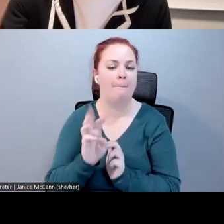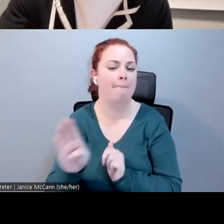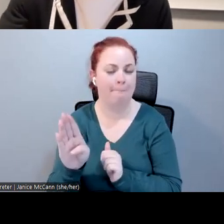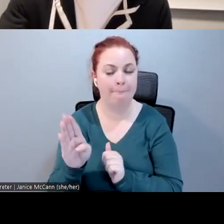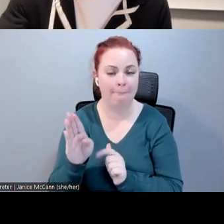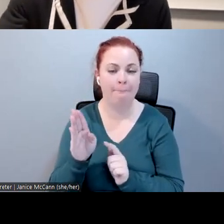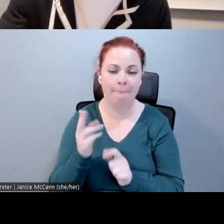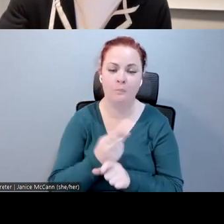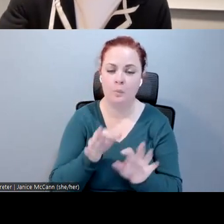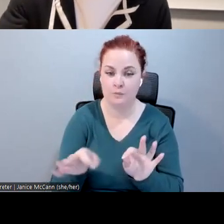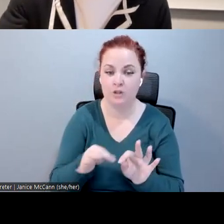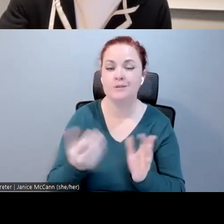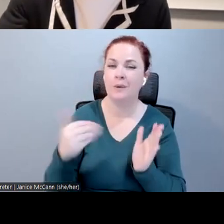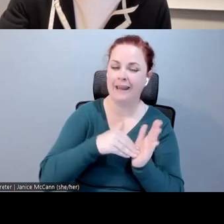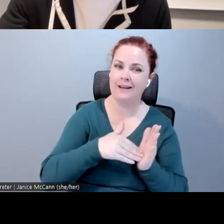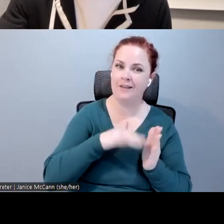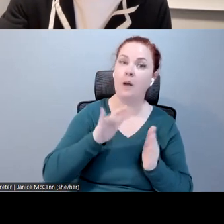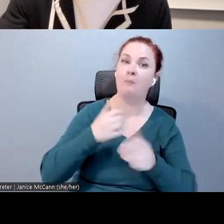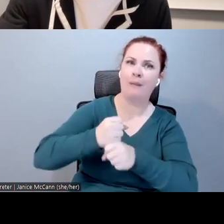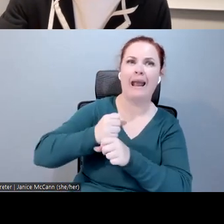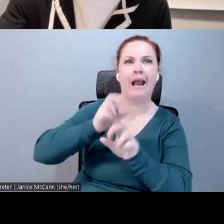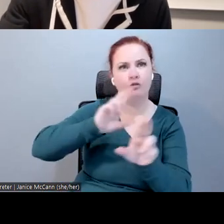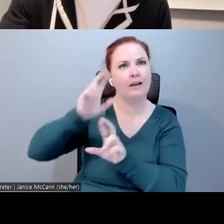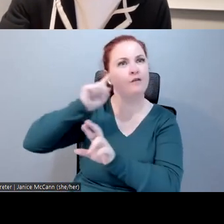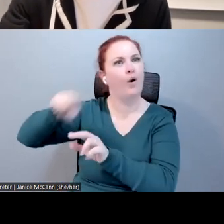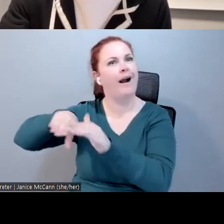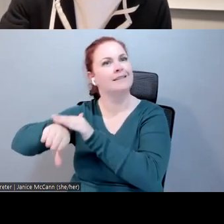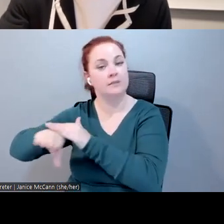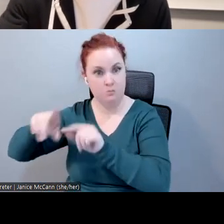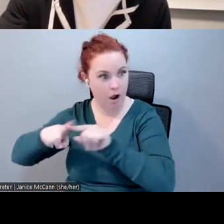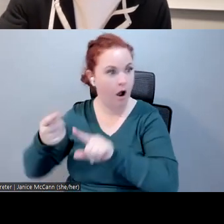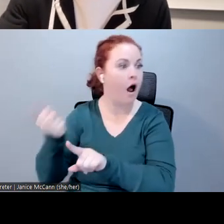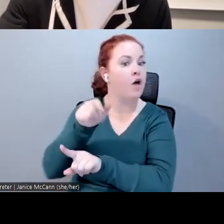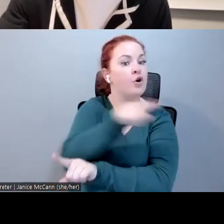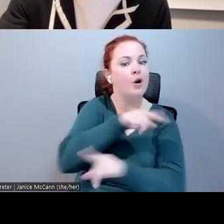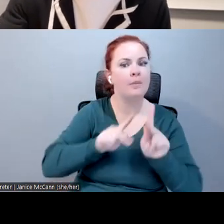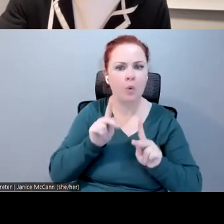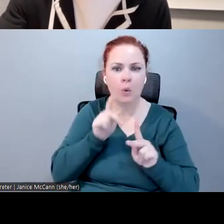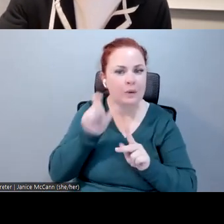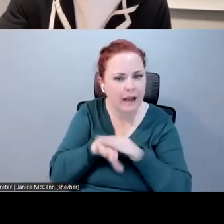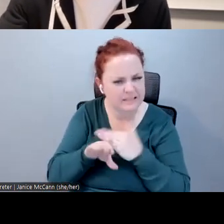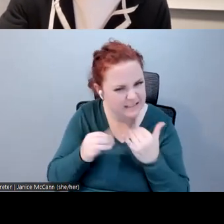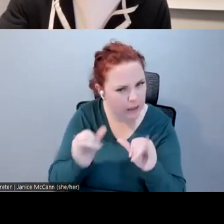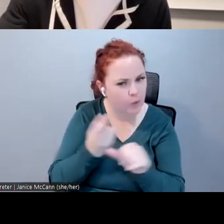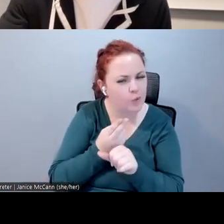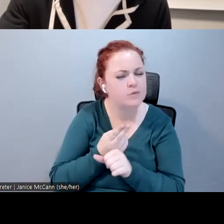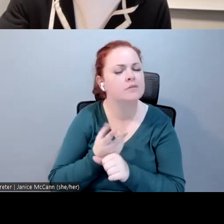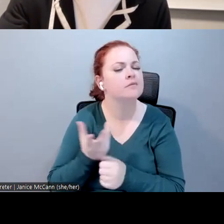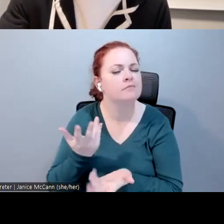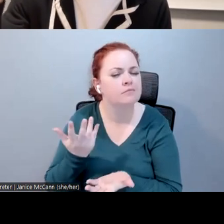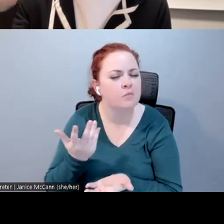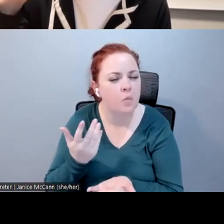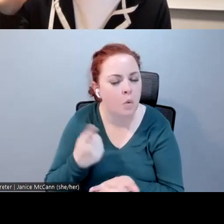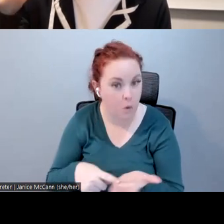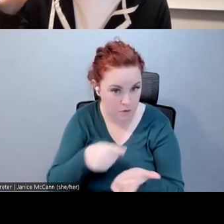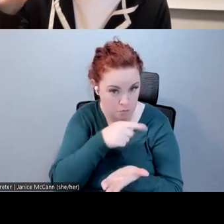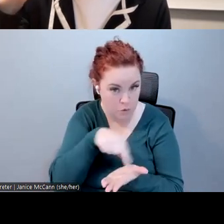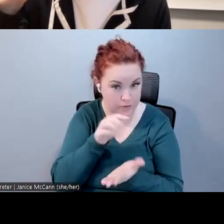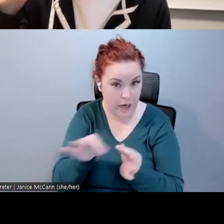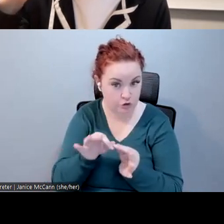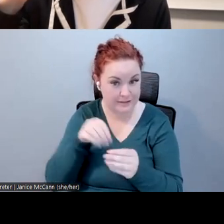curb-cut effect translate or is it more in 3D? This is a